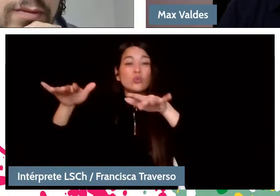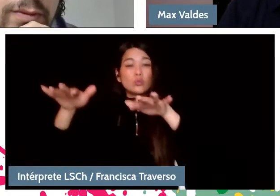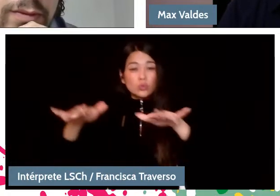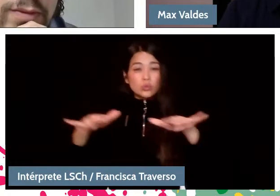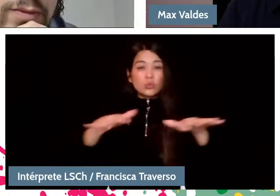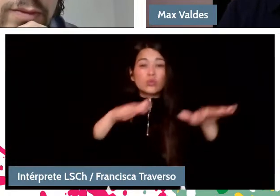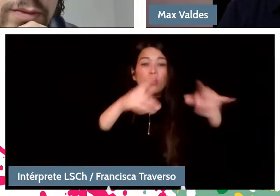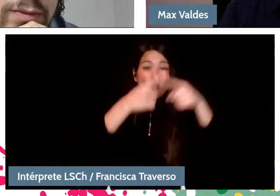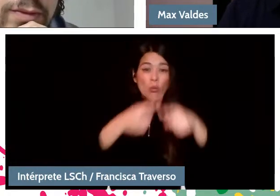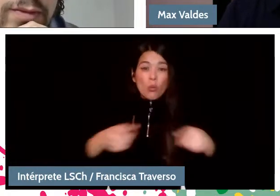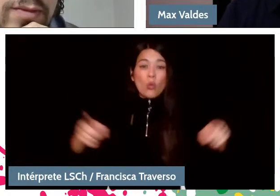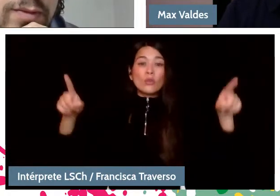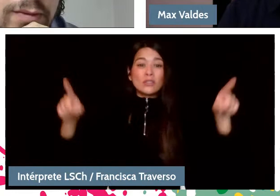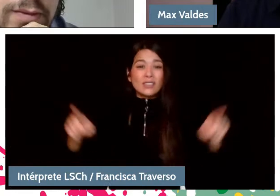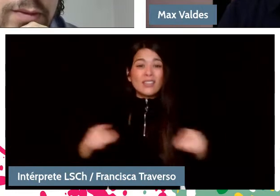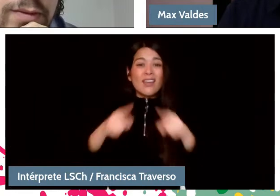is the essence of musical work.